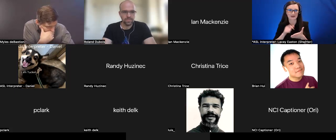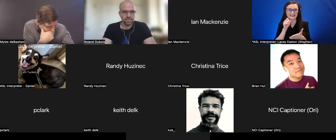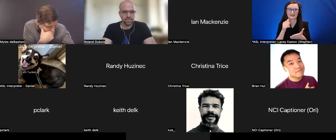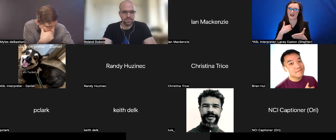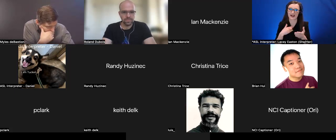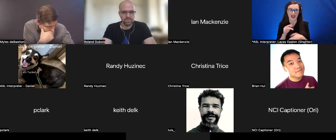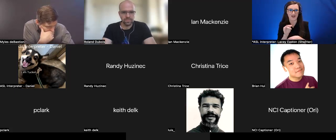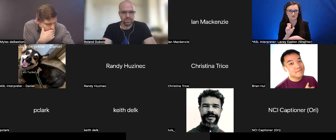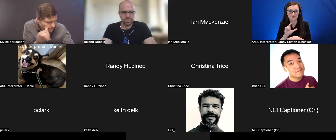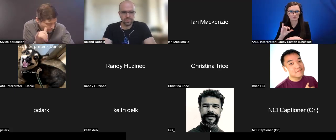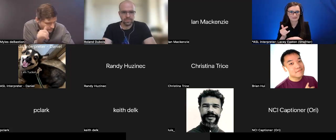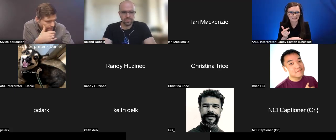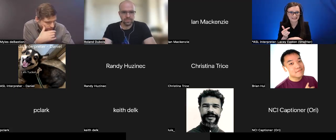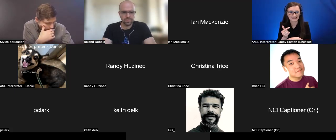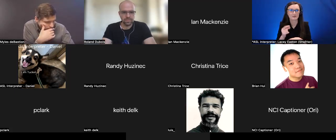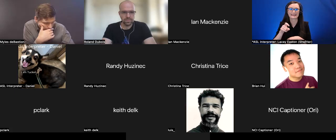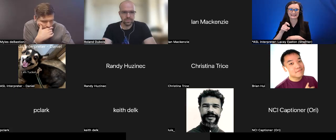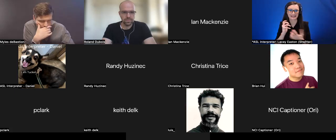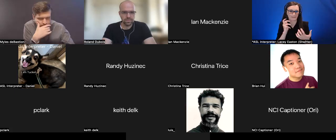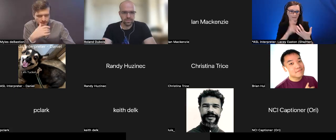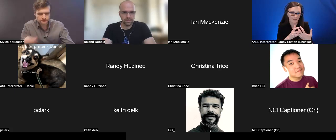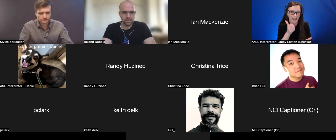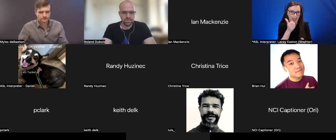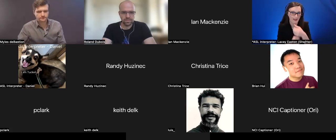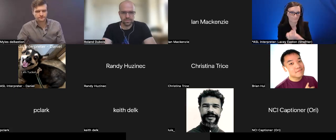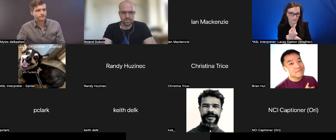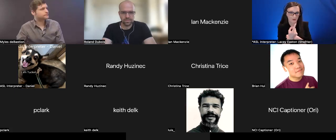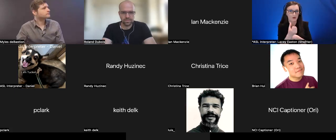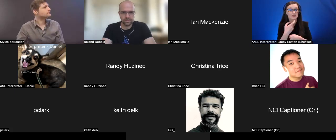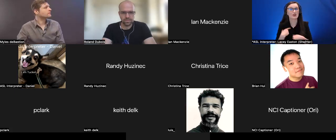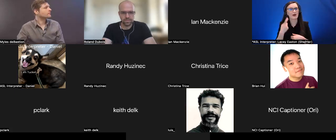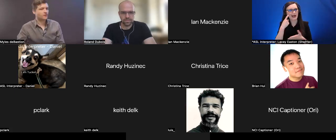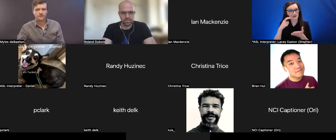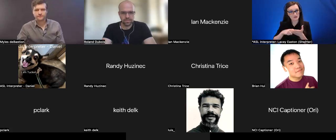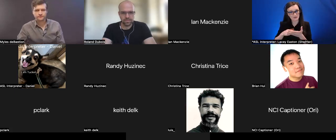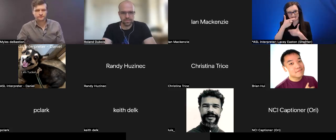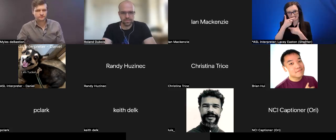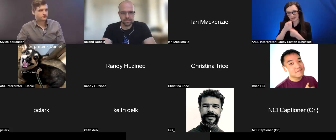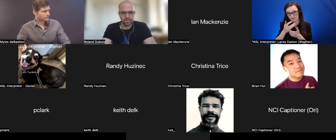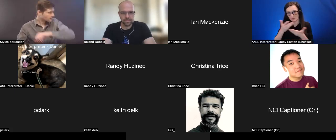for everyone. So one of the things I found most interesting about this was learning about more